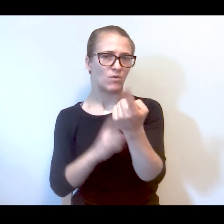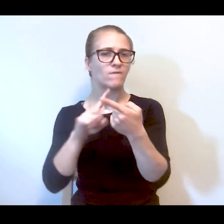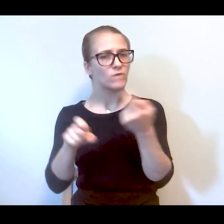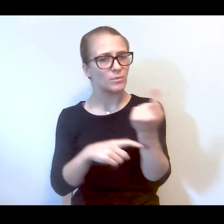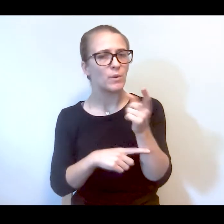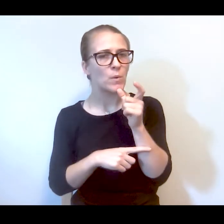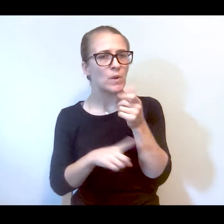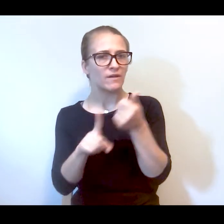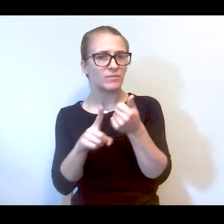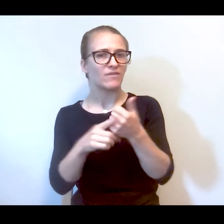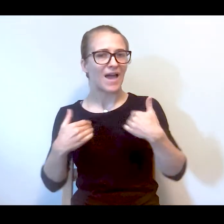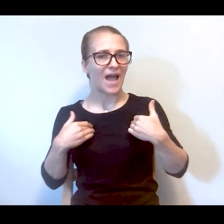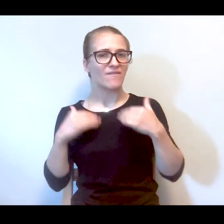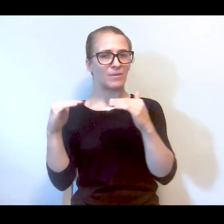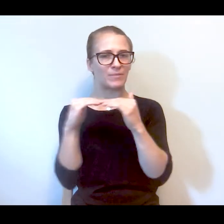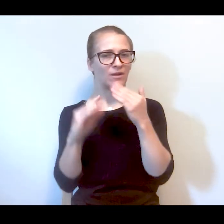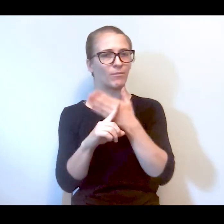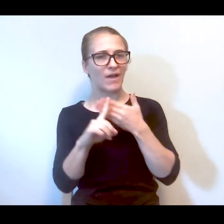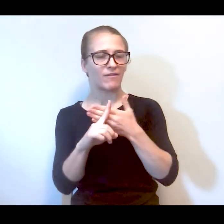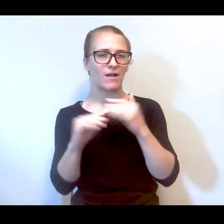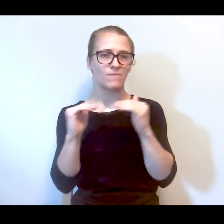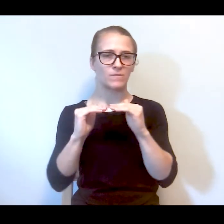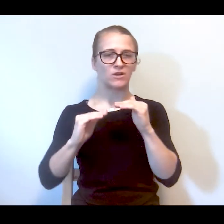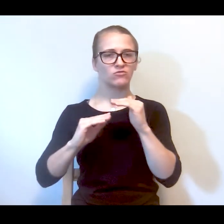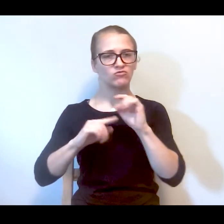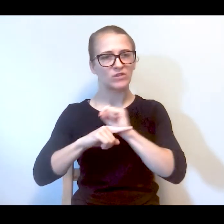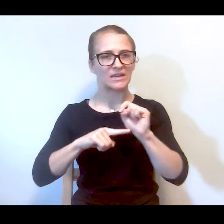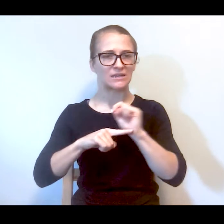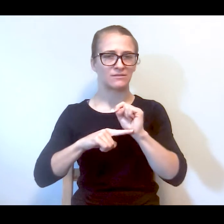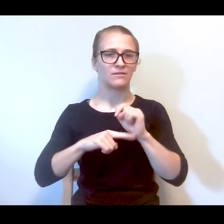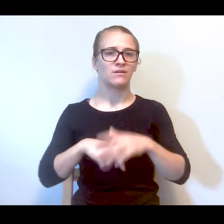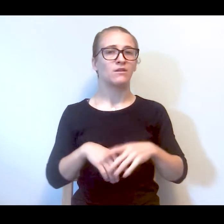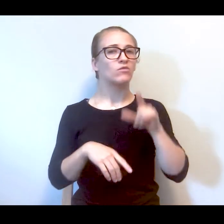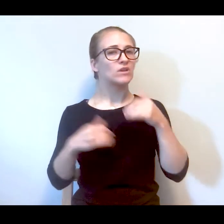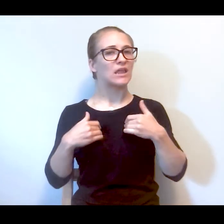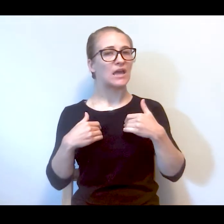of support that somebody gets from somebody who has the peer background and training because there is